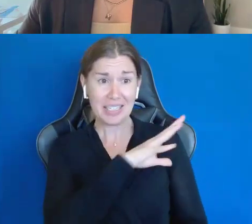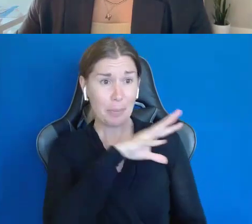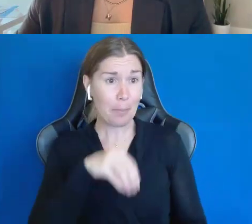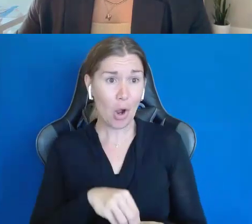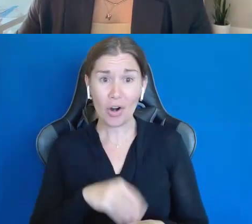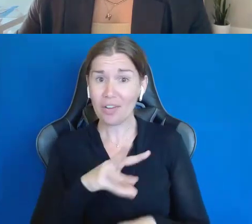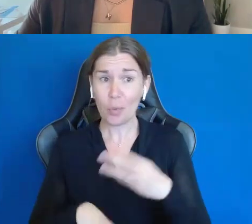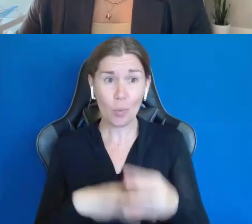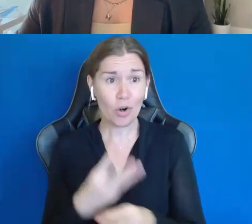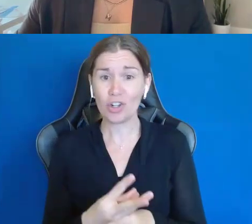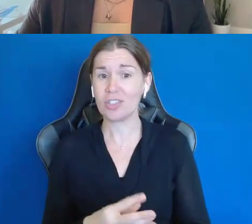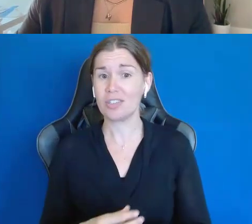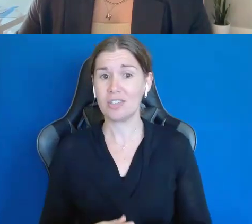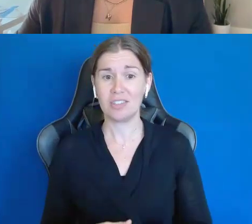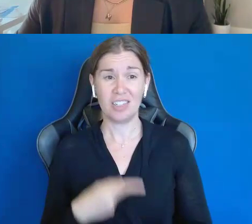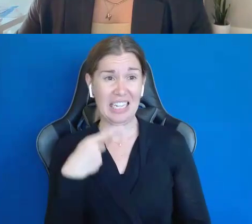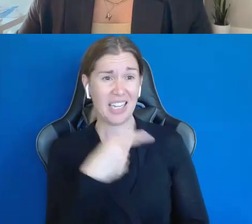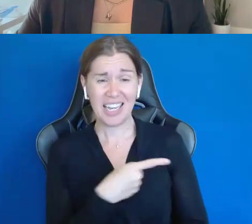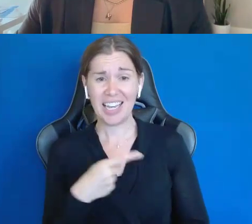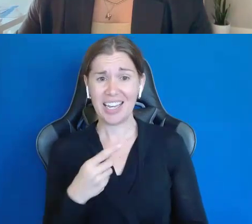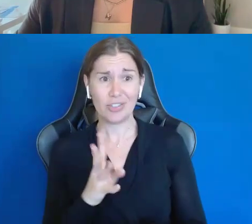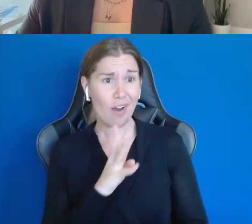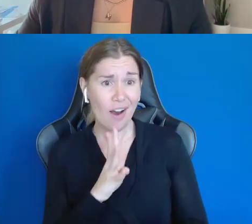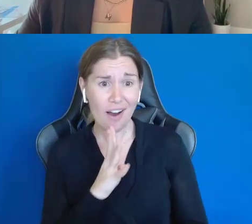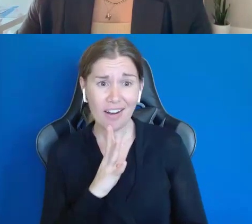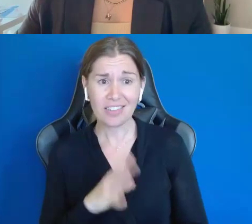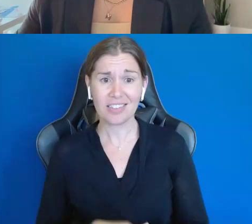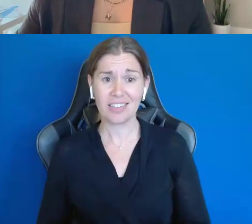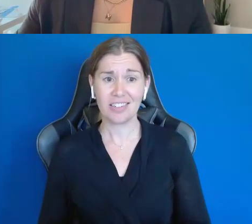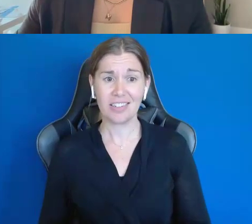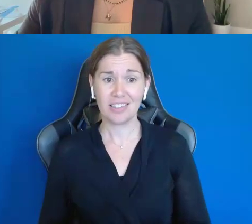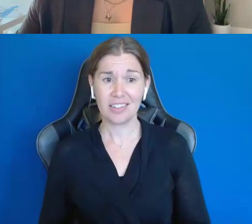He talks, and we'll be out in restaurants,